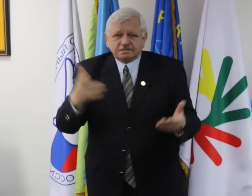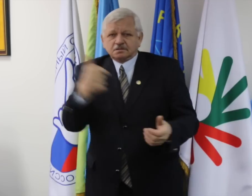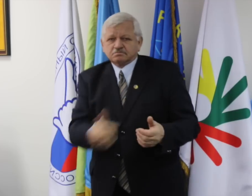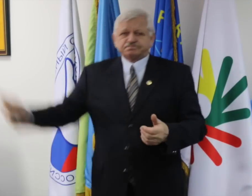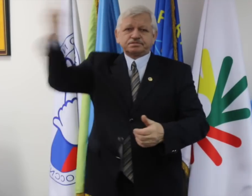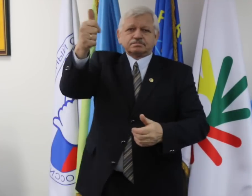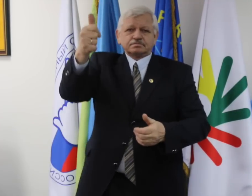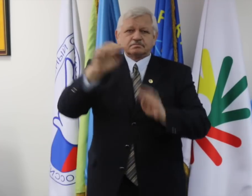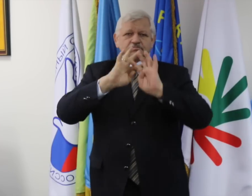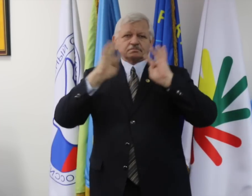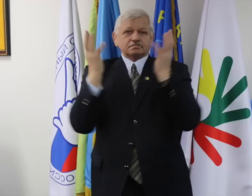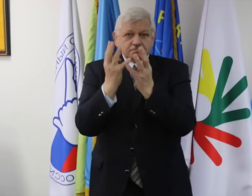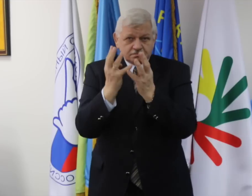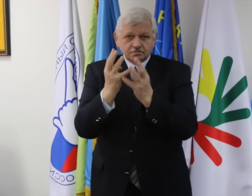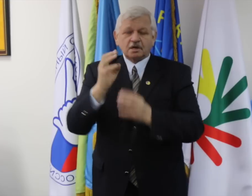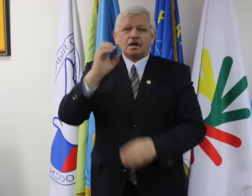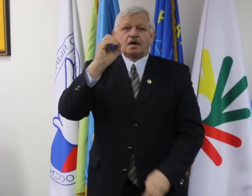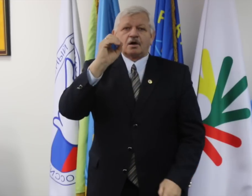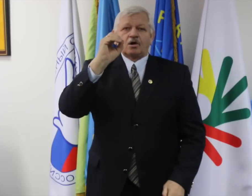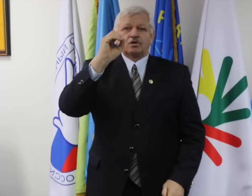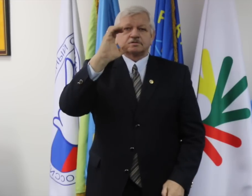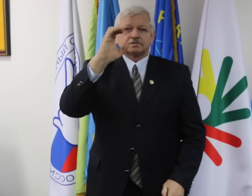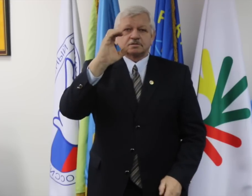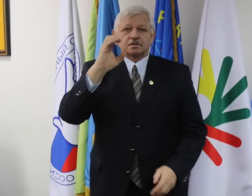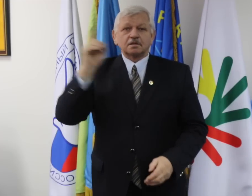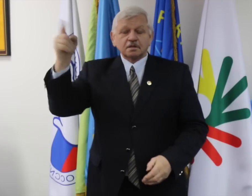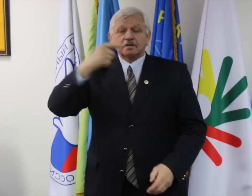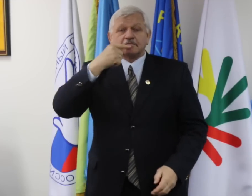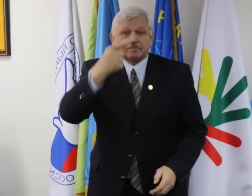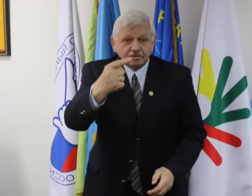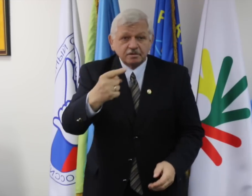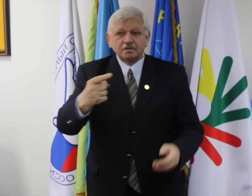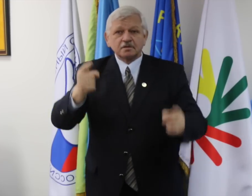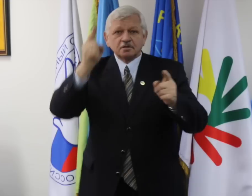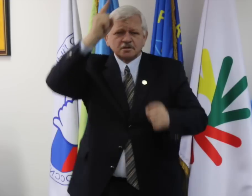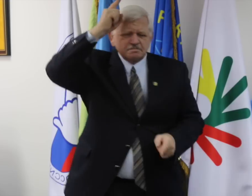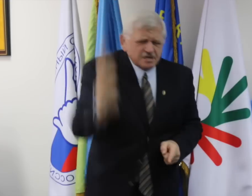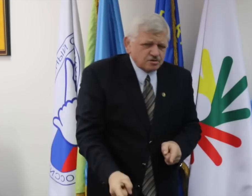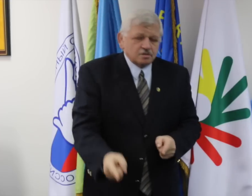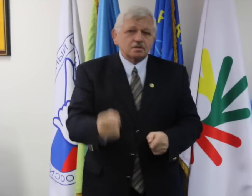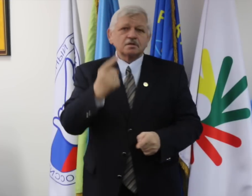ensuring that the Winter Deaflympics is progressing. Minister of Russian Sports, Mr. Vitaly Mutko, told